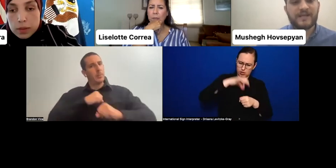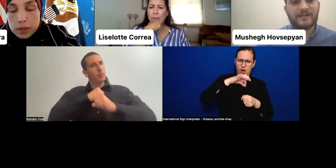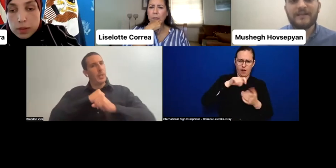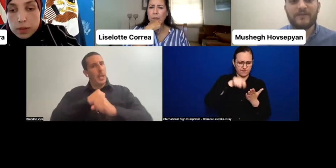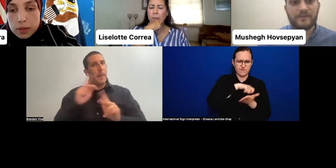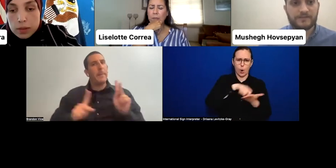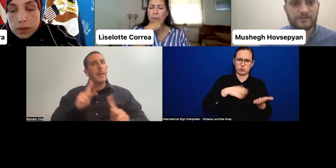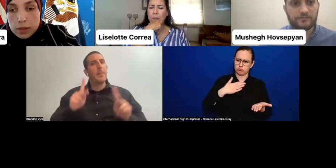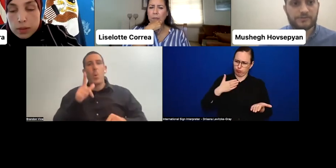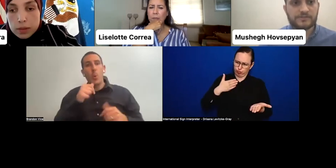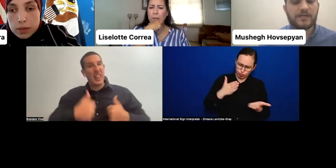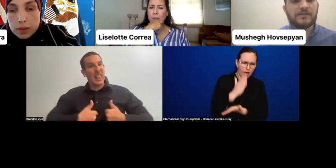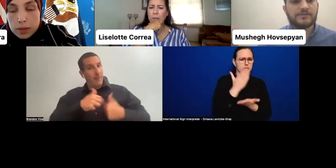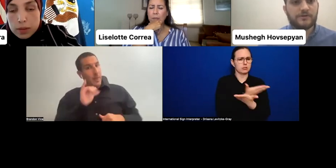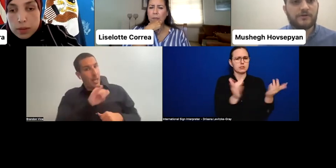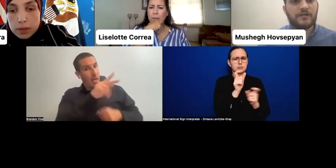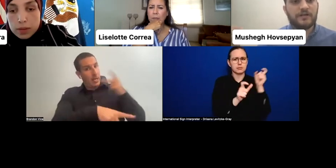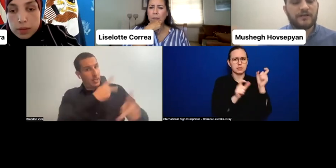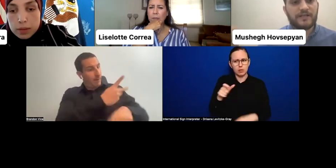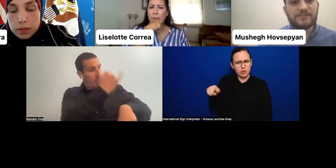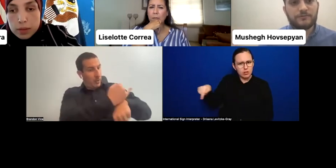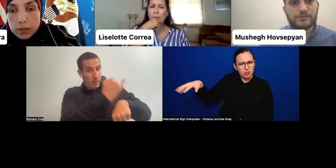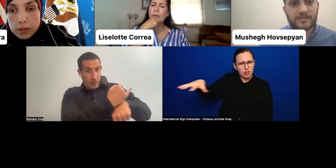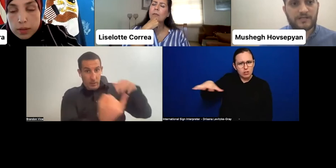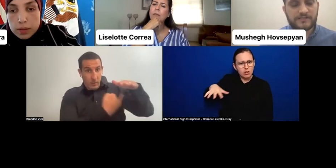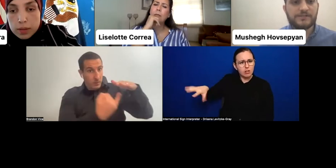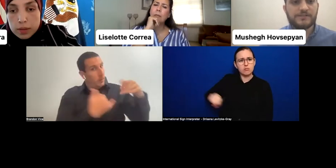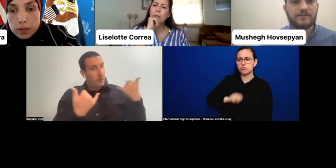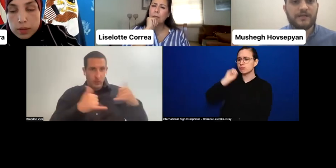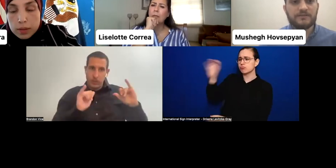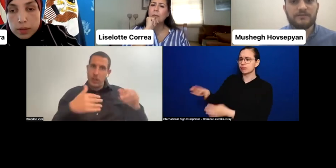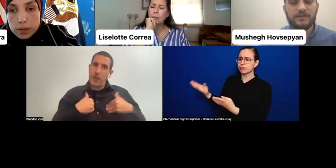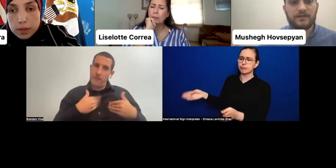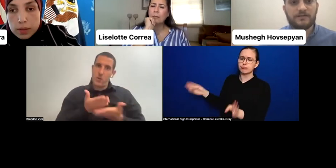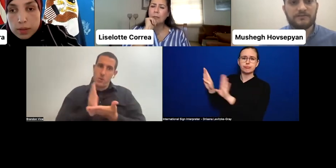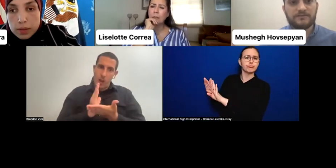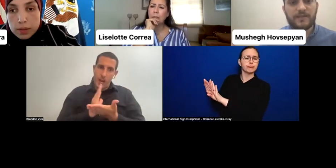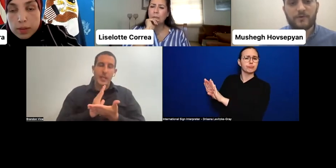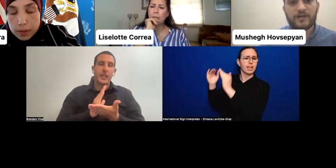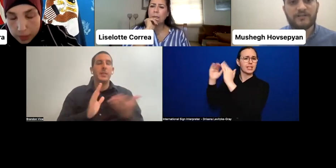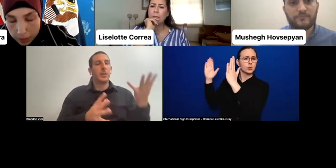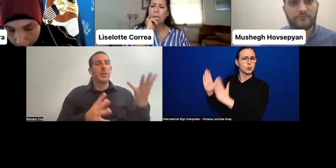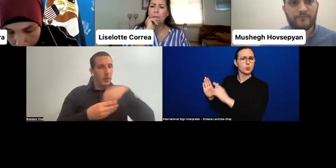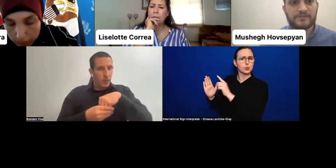living in institutions. So the institutionalization and democratic movements